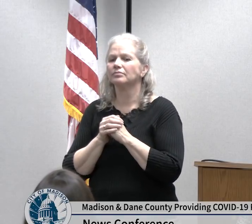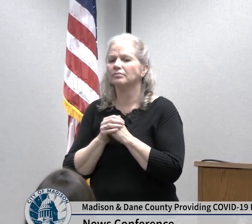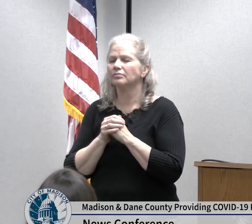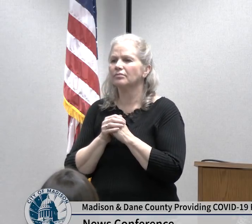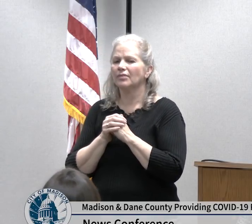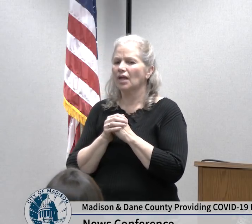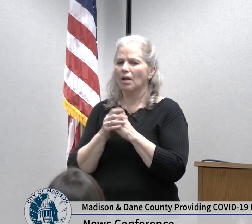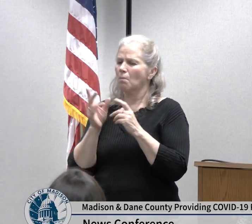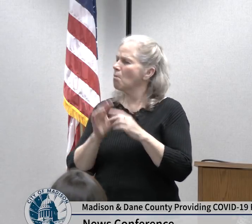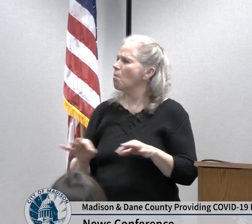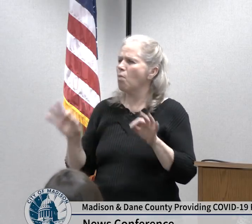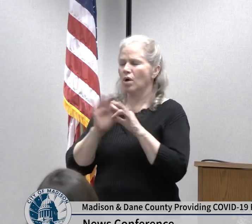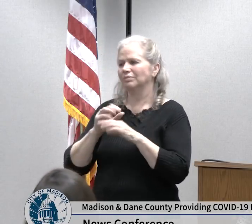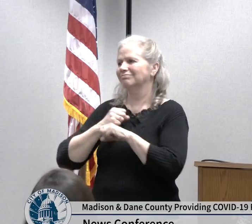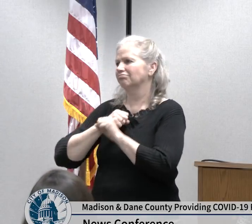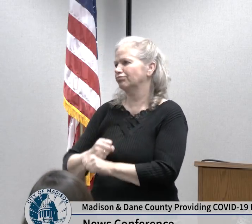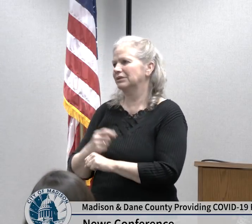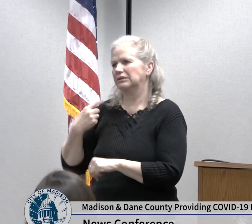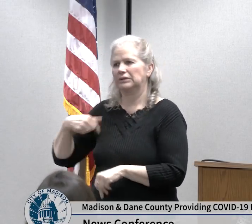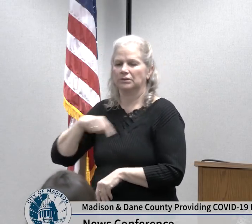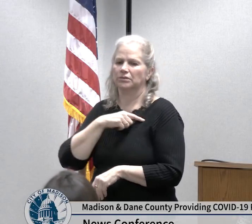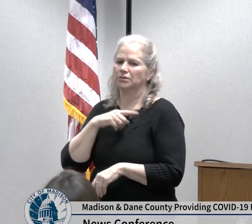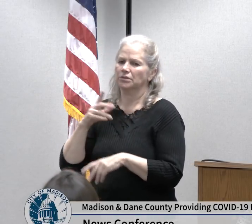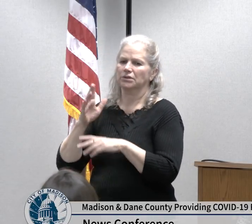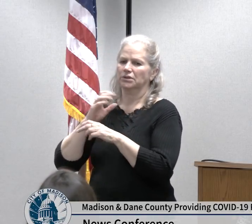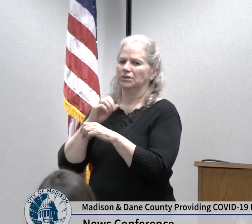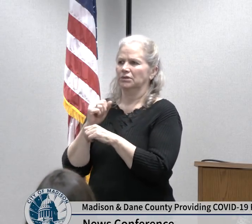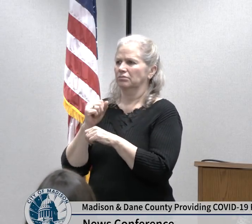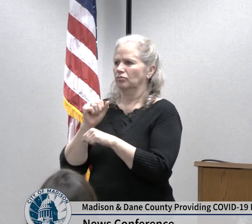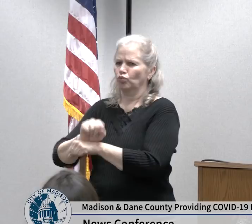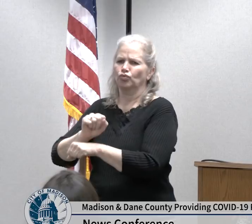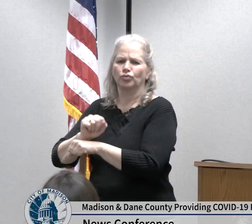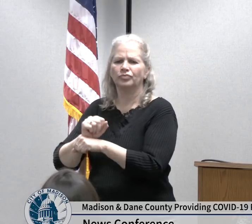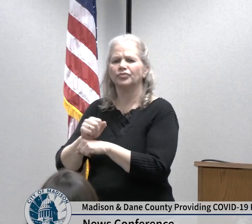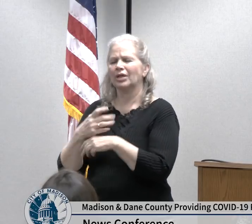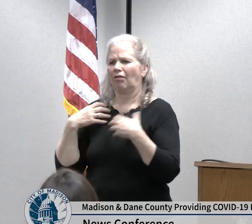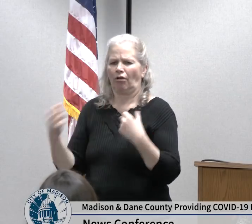planning to maintain core services across our community we ask that you